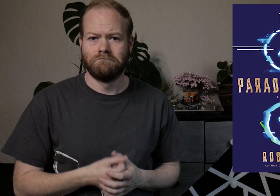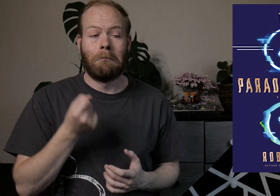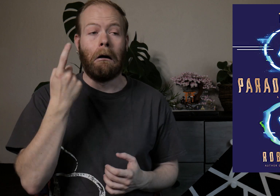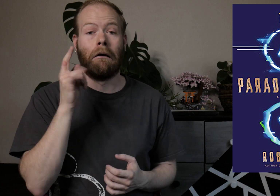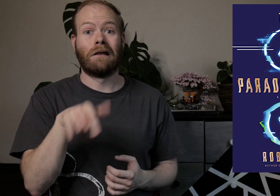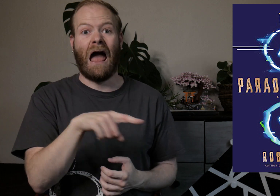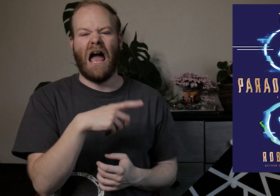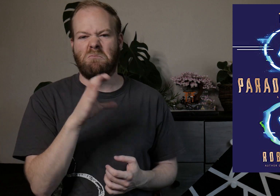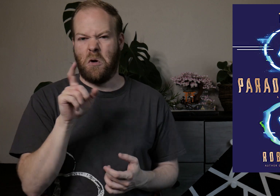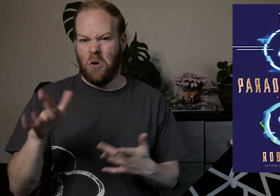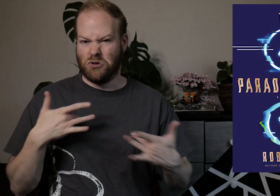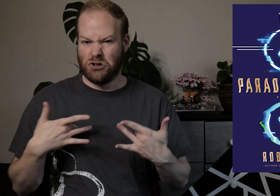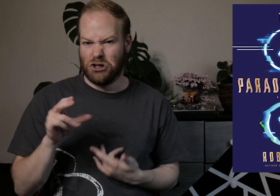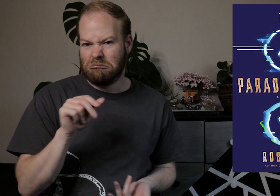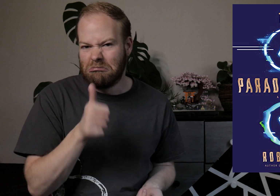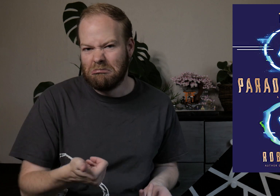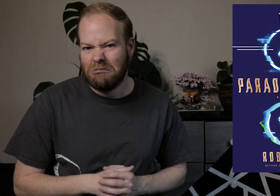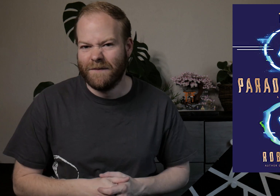These aren't Cole's main concerns though.